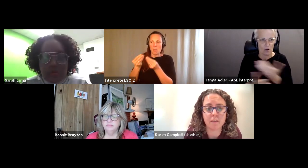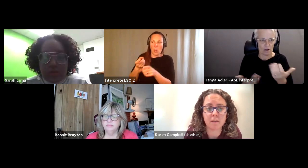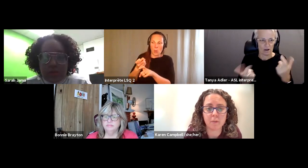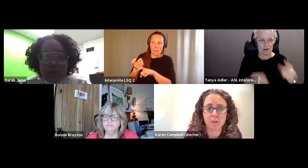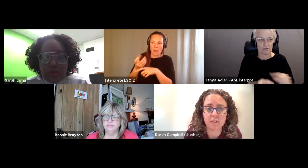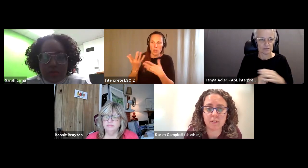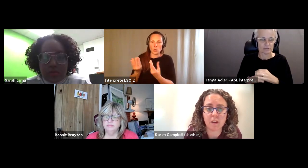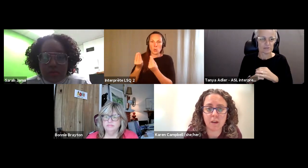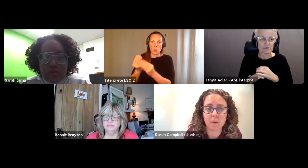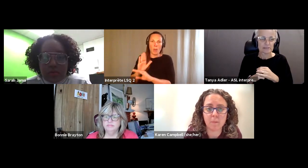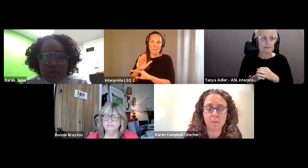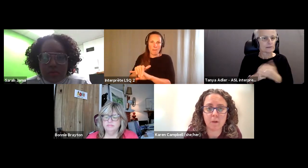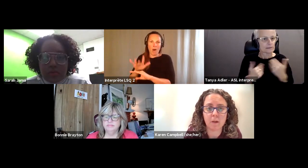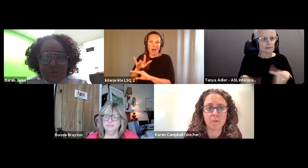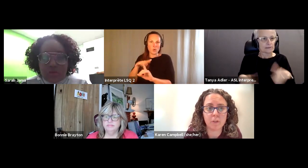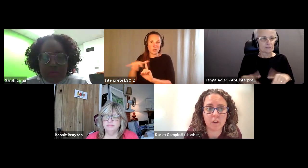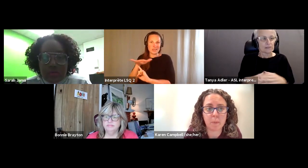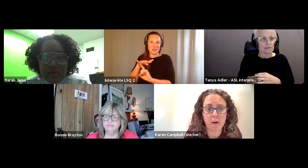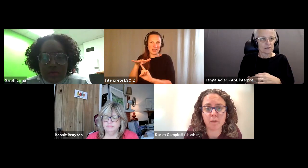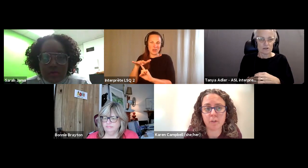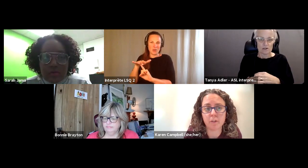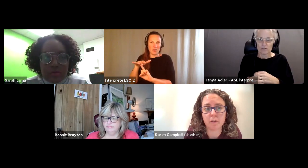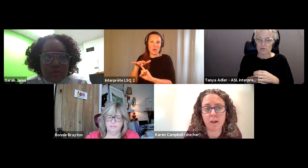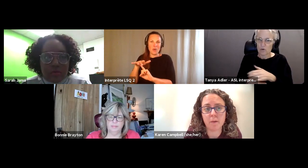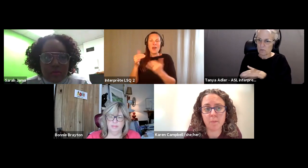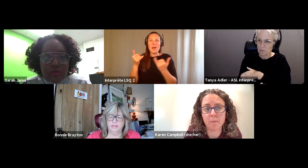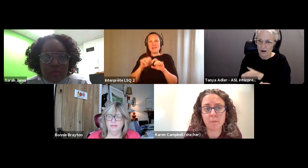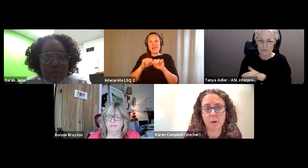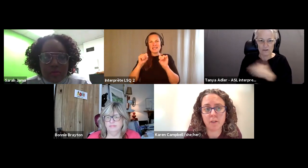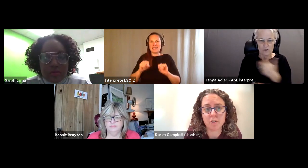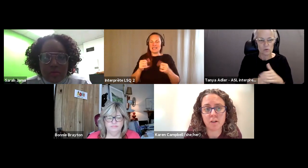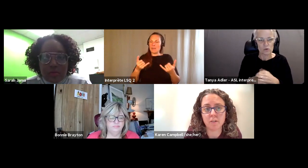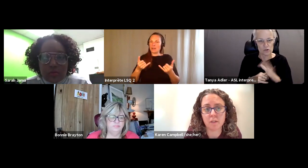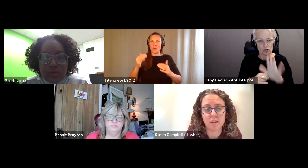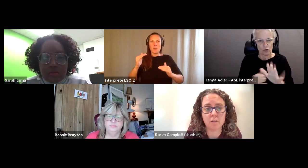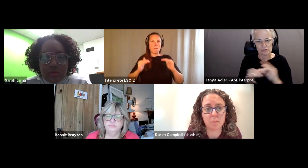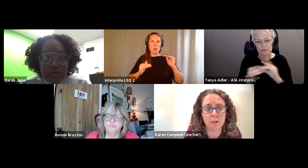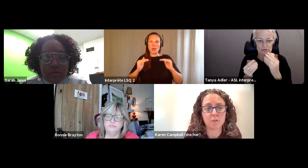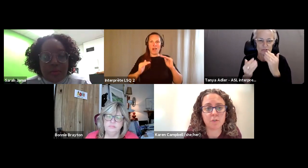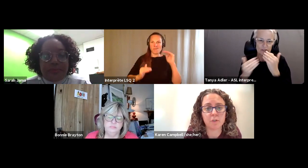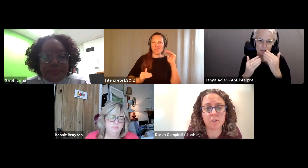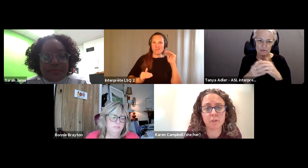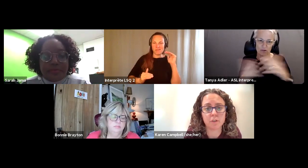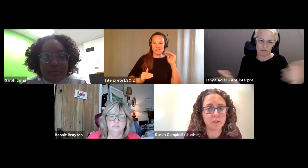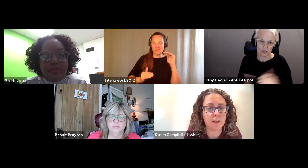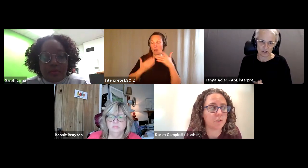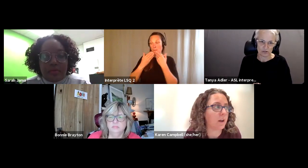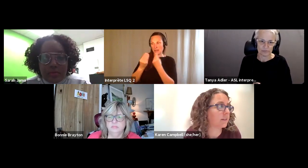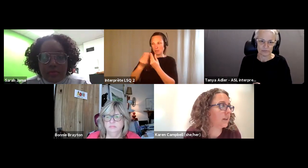Karen Campbell (she/her): I think that was. Karen Campbell (she/her): very powerful what you shared, so thank you so much for for doing that for us.